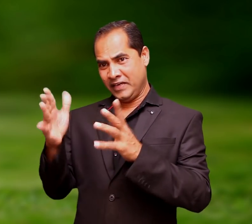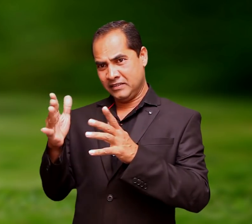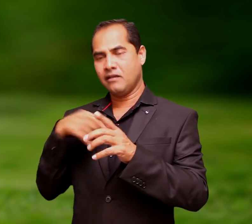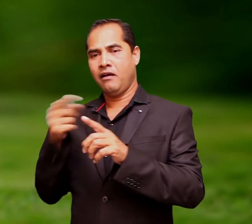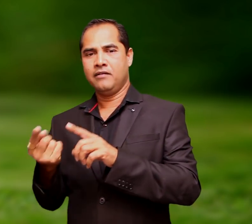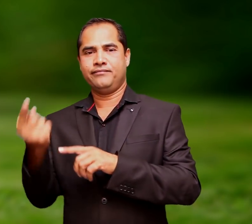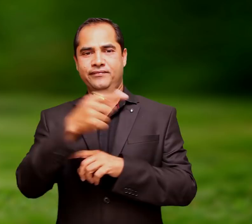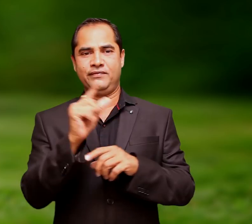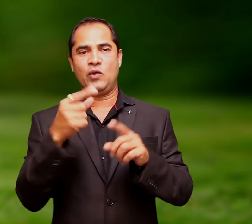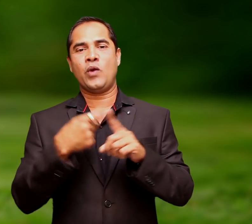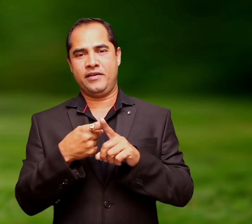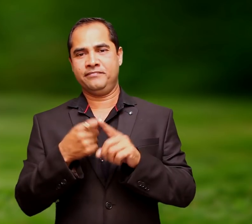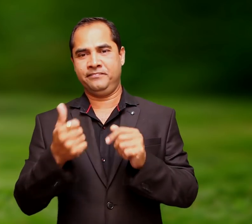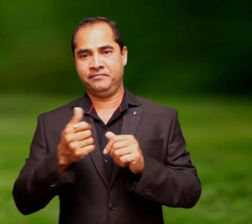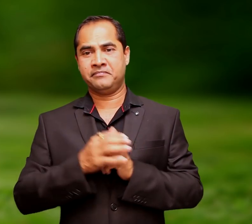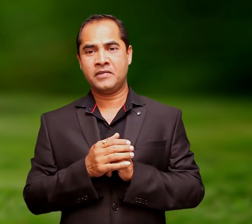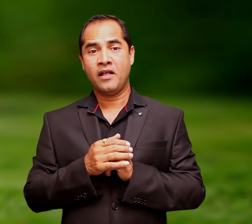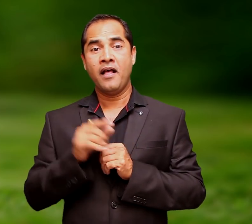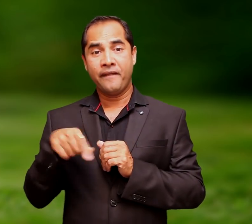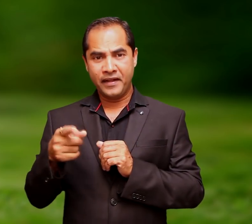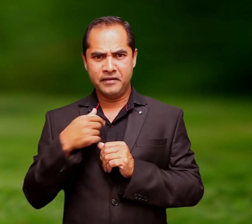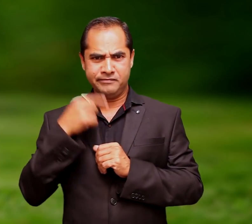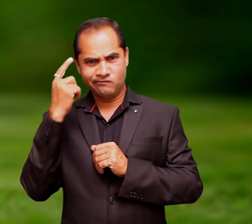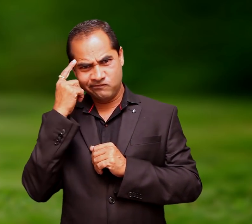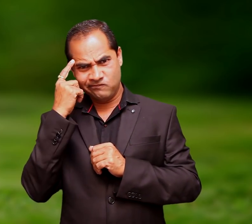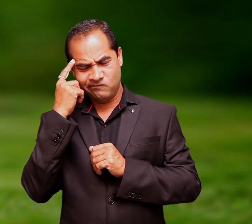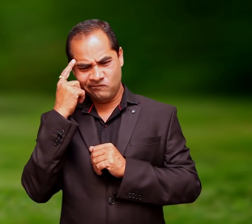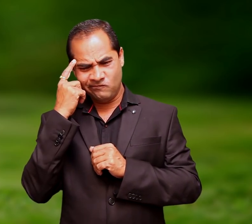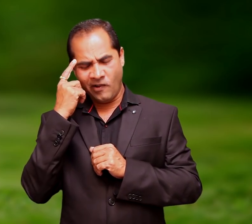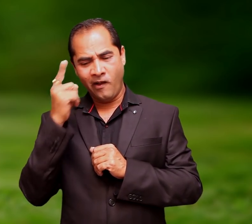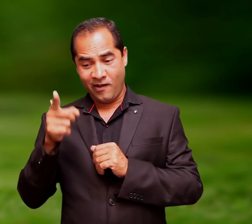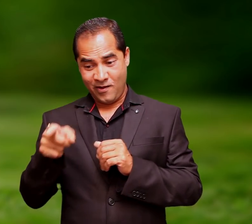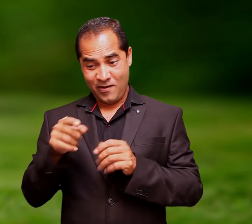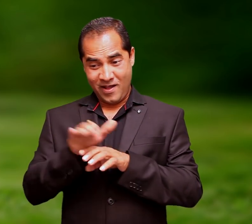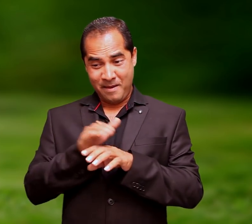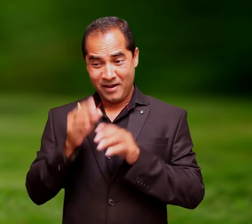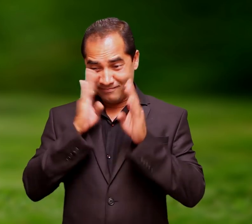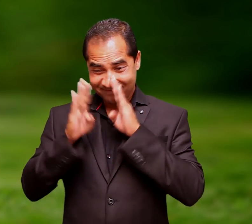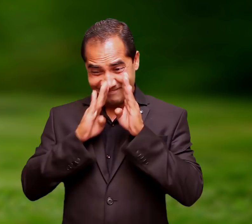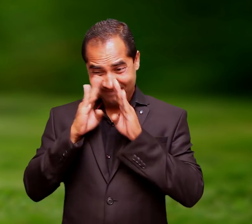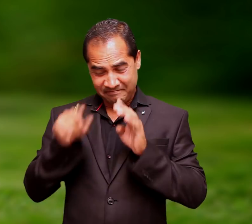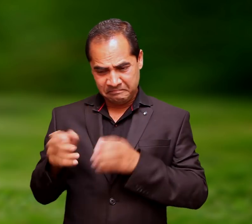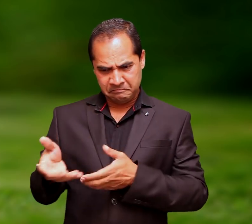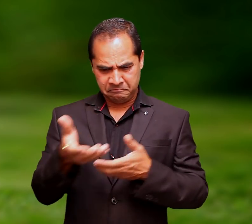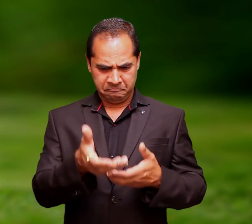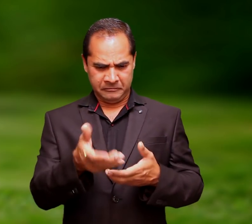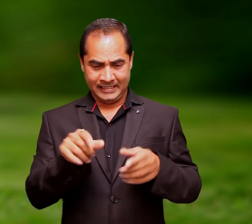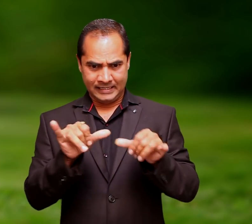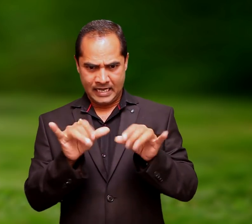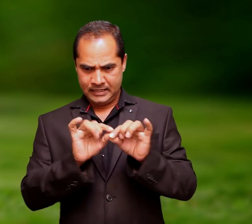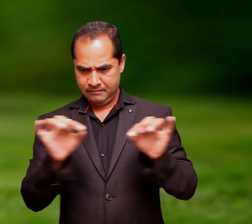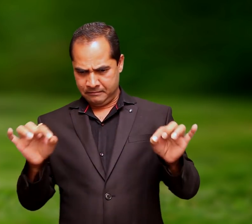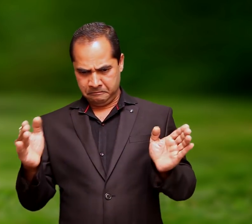allowed animals on board. As a result Mijbil was packed in a box of its size.